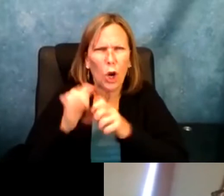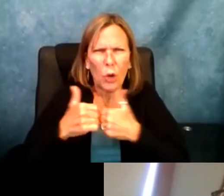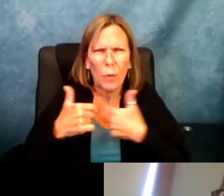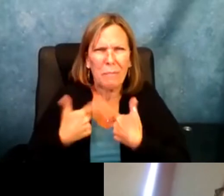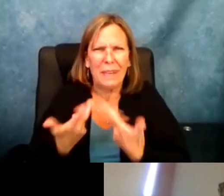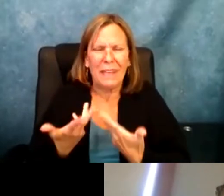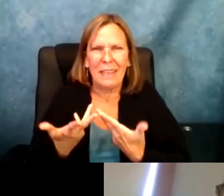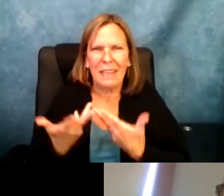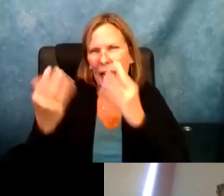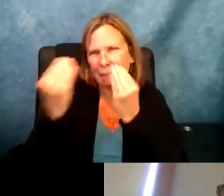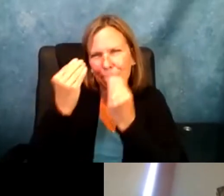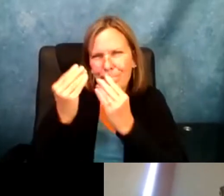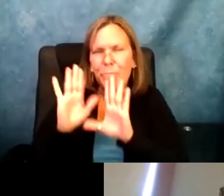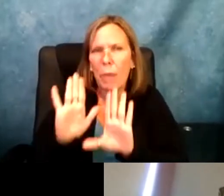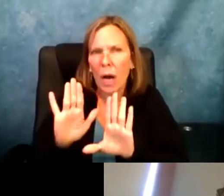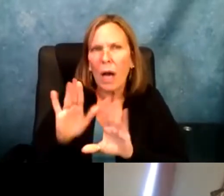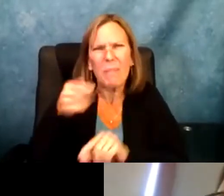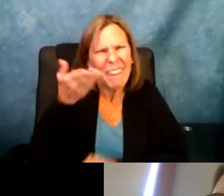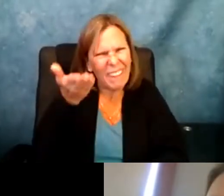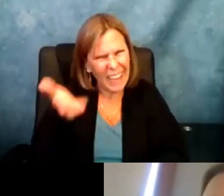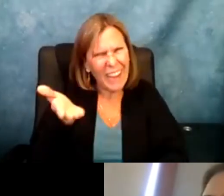even faculty who don't necessarily